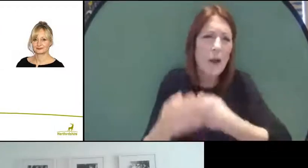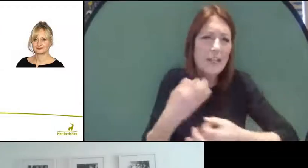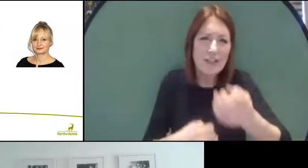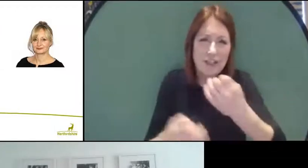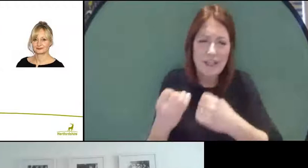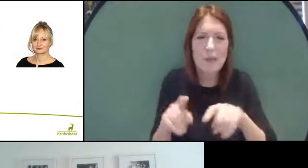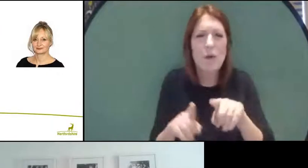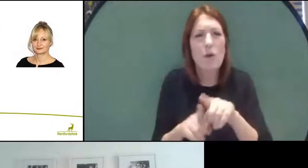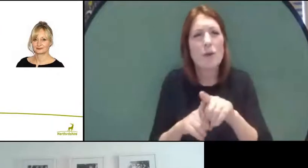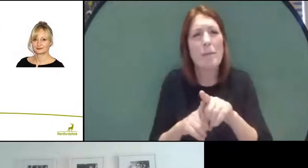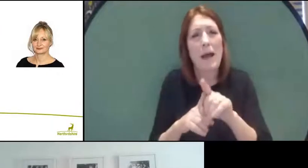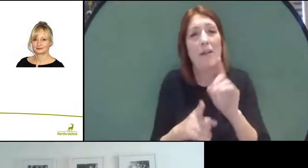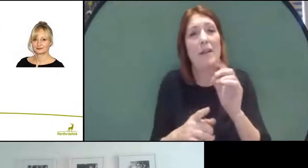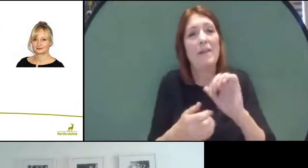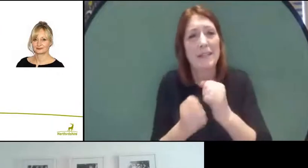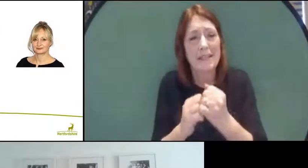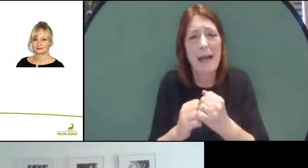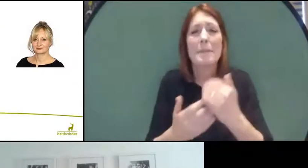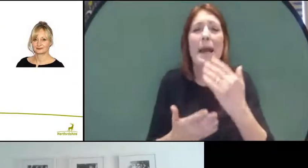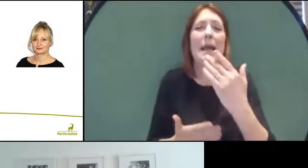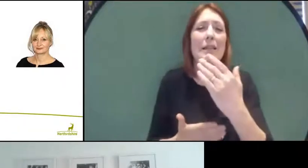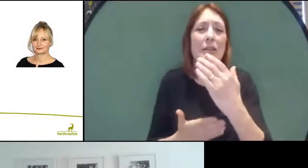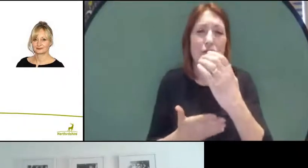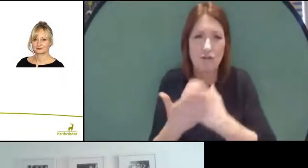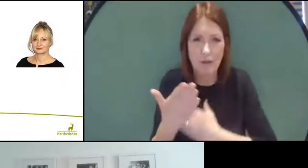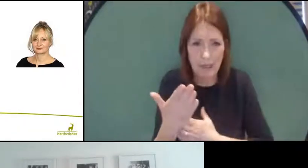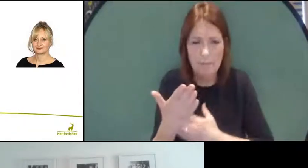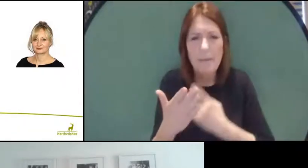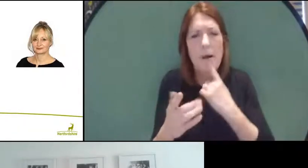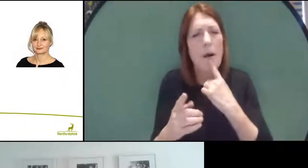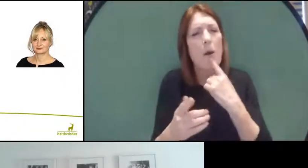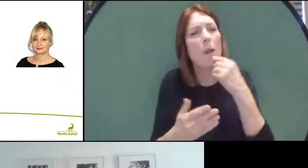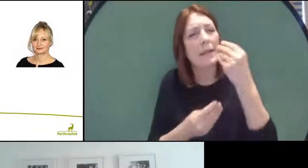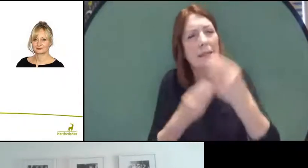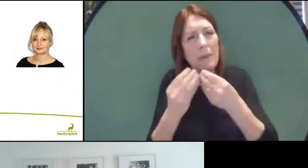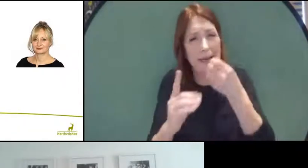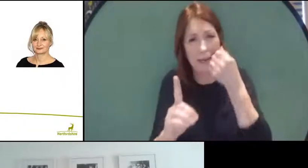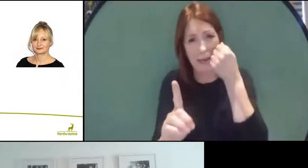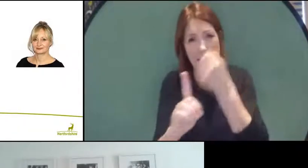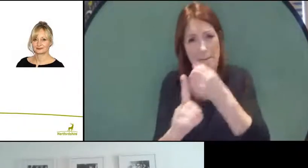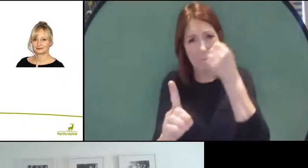so I'm going to start off by talking about the impact on education - and this is particularly